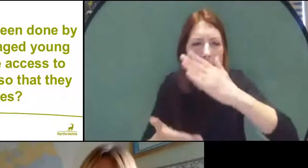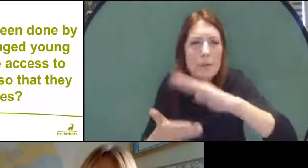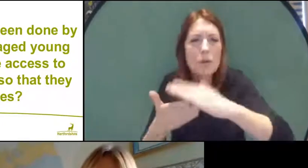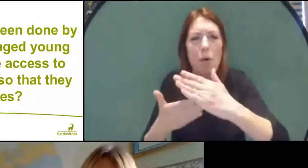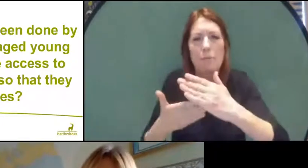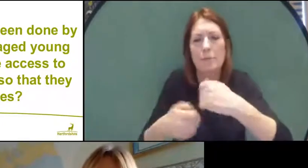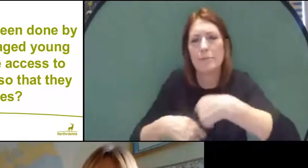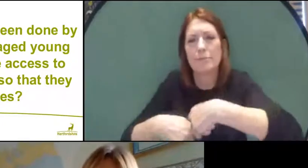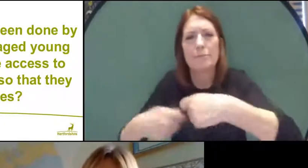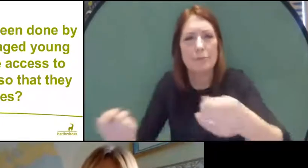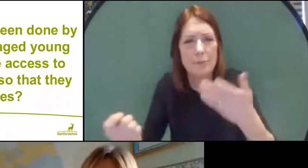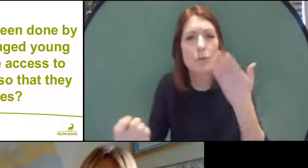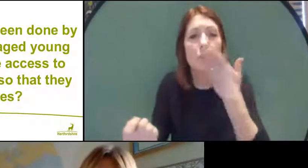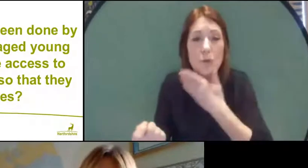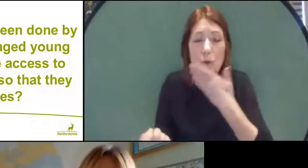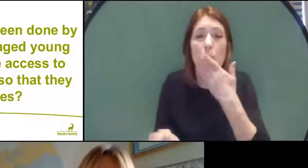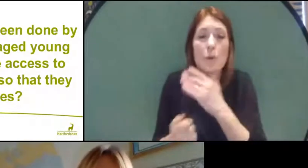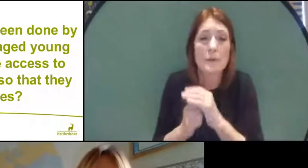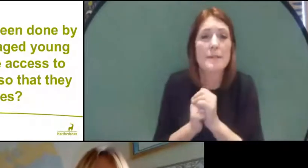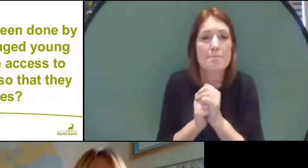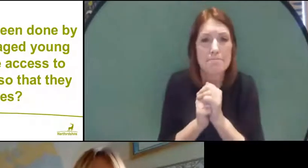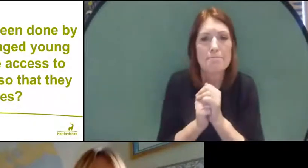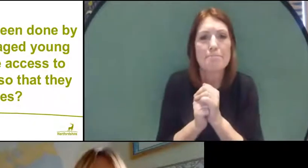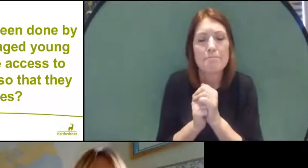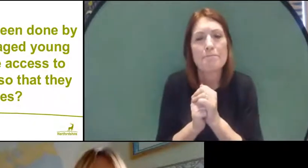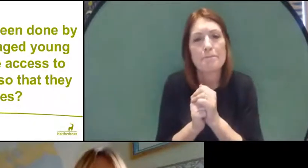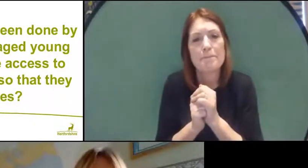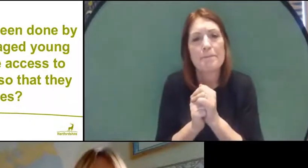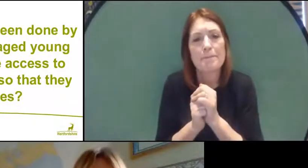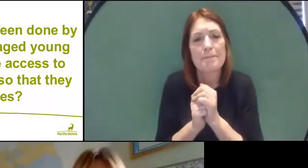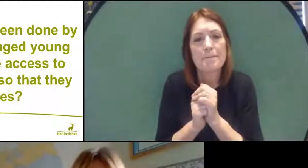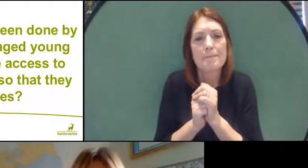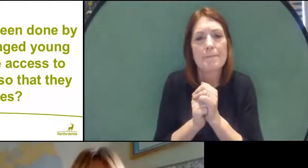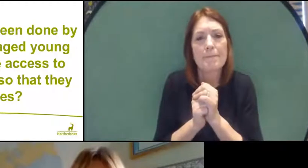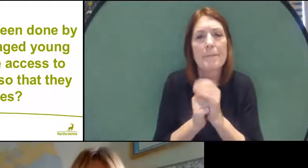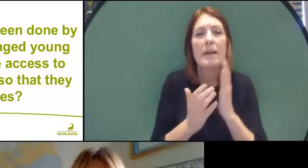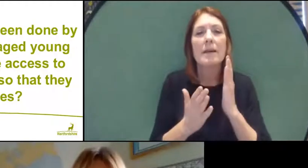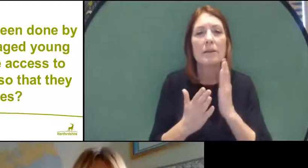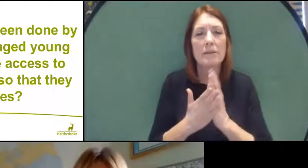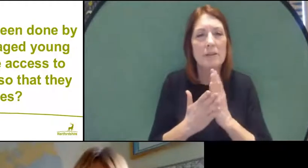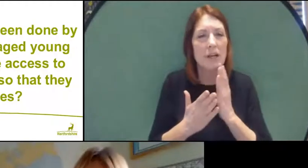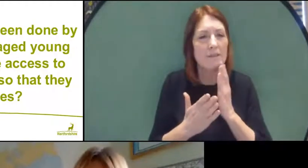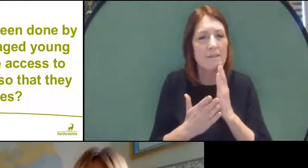schools have been taking advantage of that. It's really interesting that we're getting